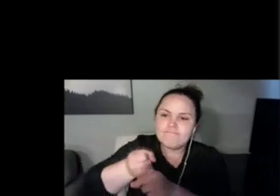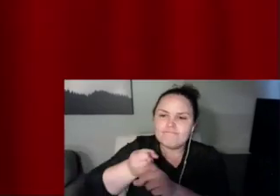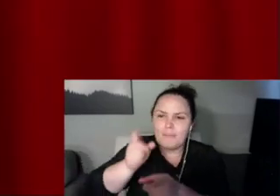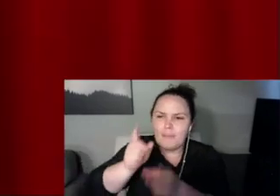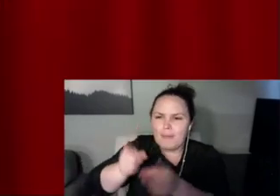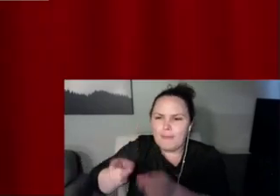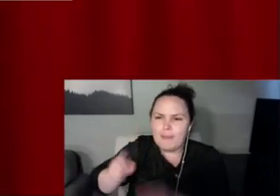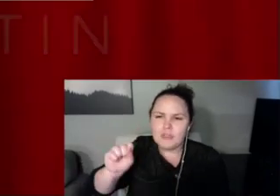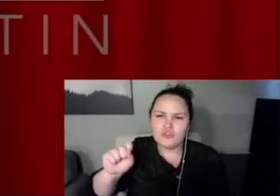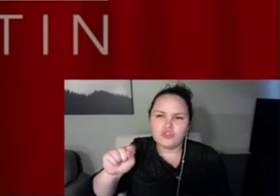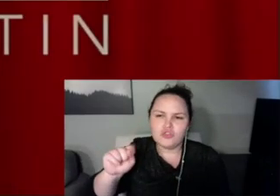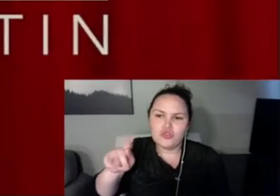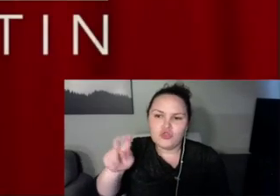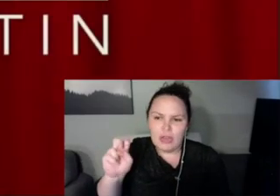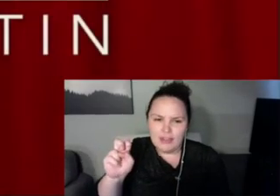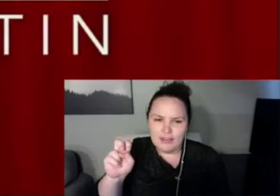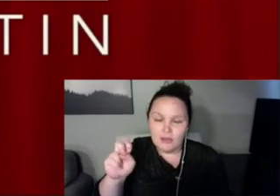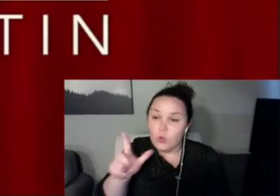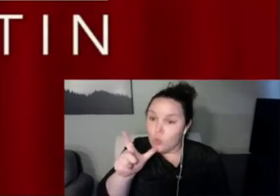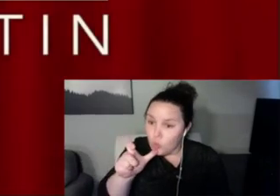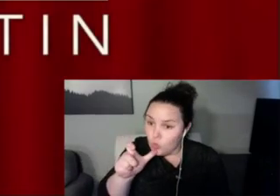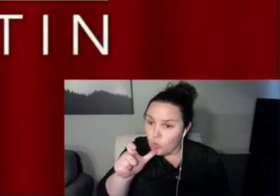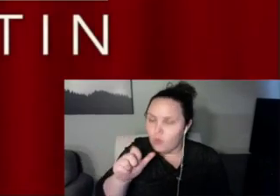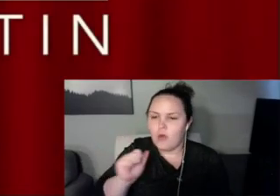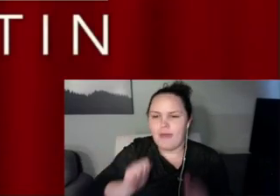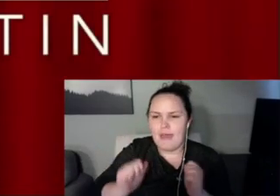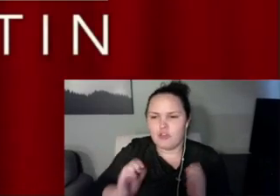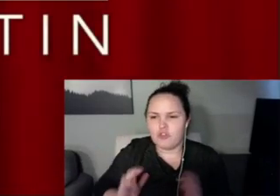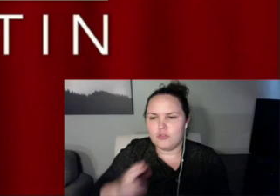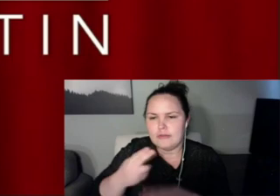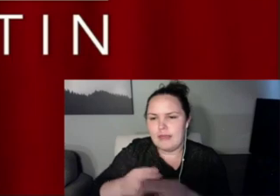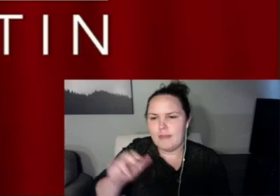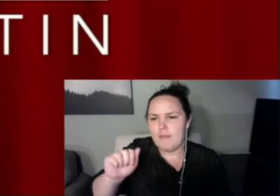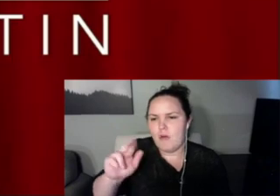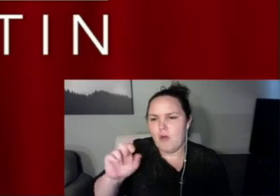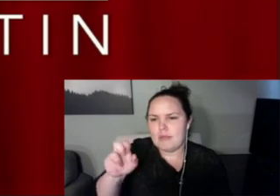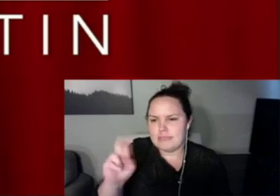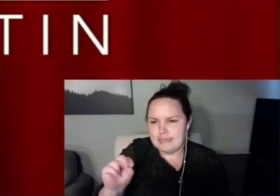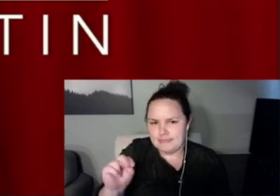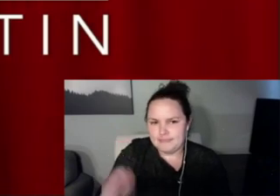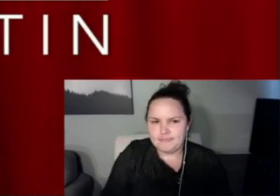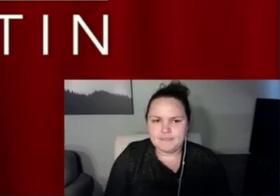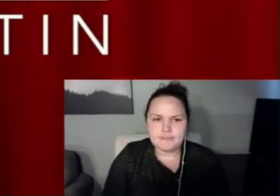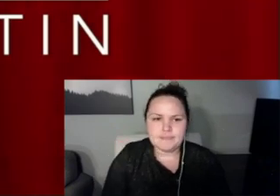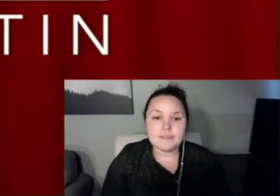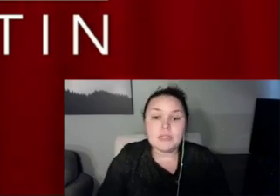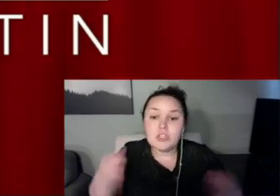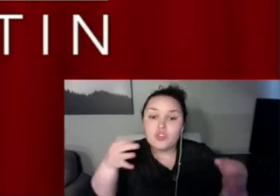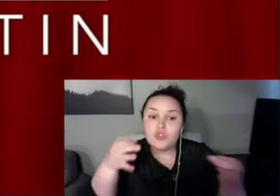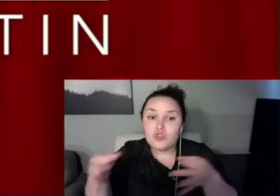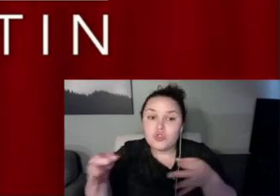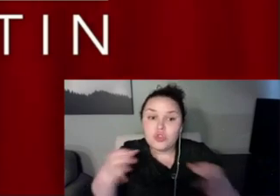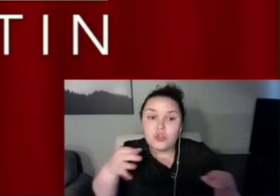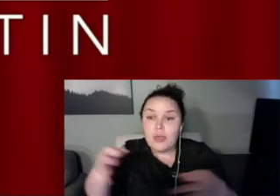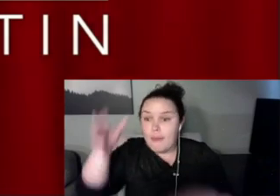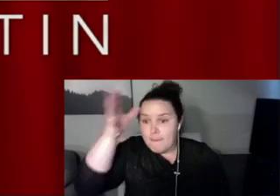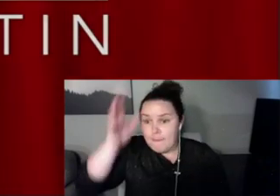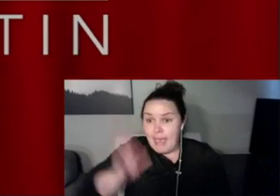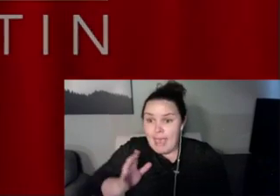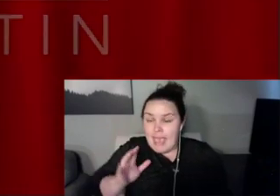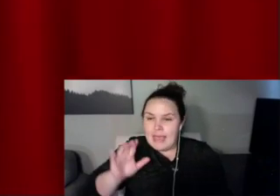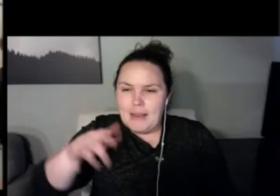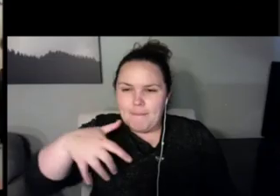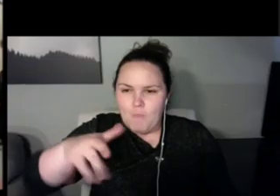and everything else on them. Well, so excuse me.